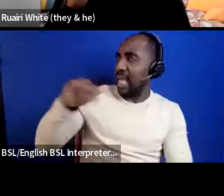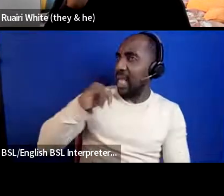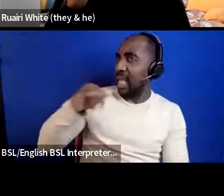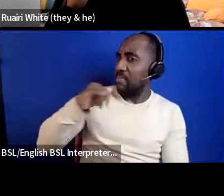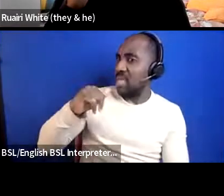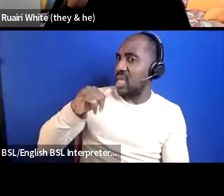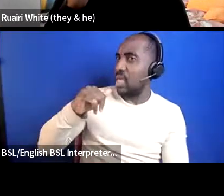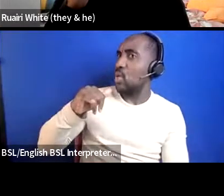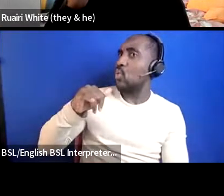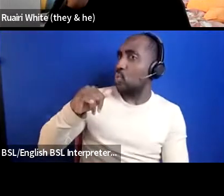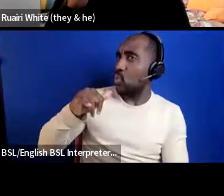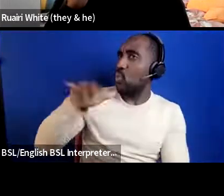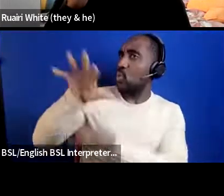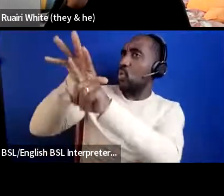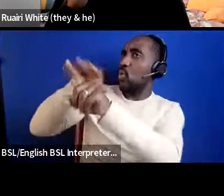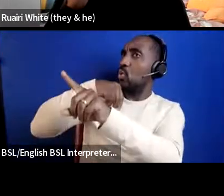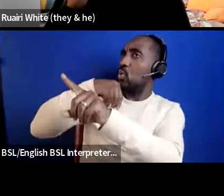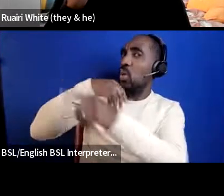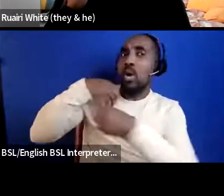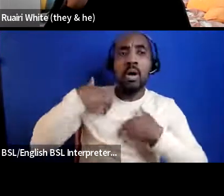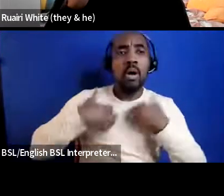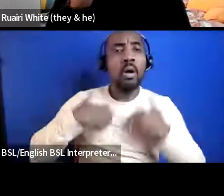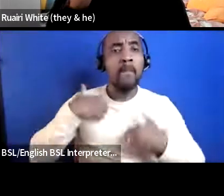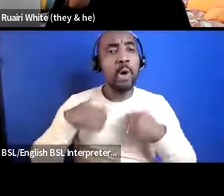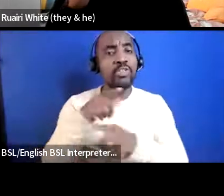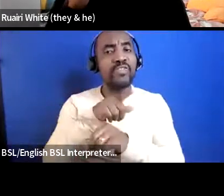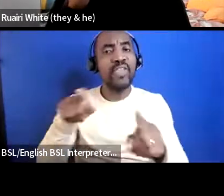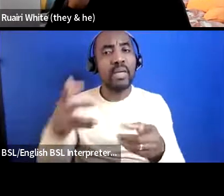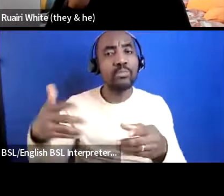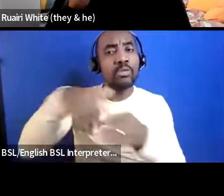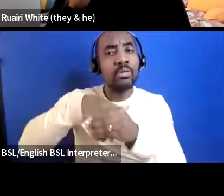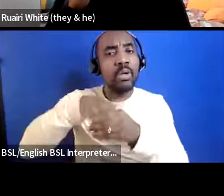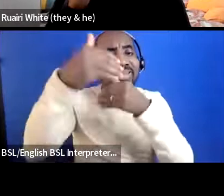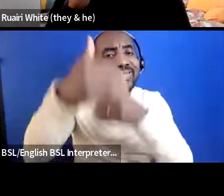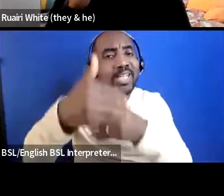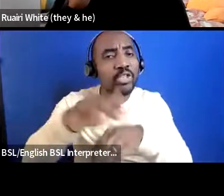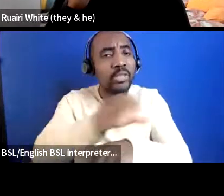other people to also want to attend some of these sessions get empowered get the support that's